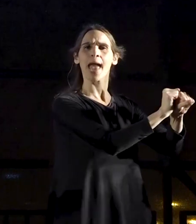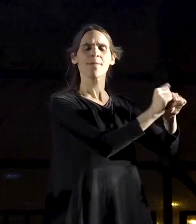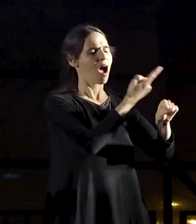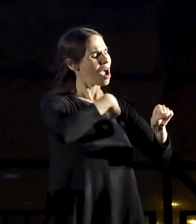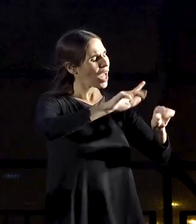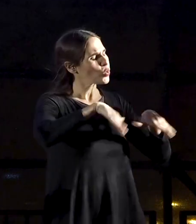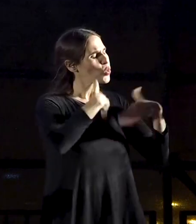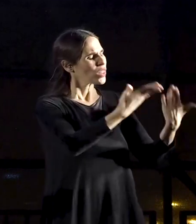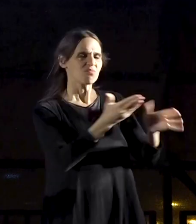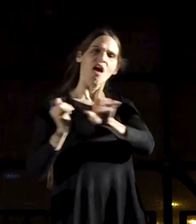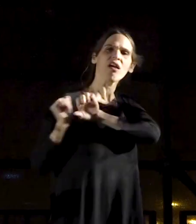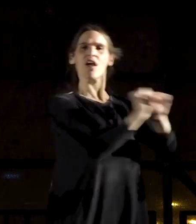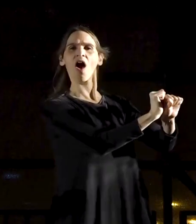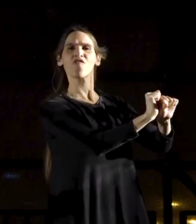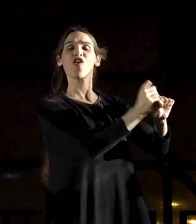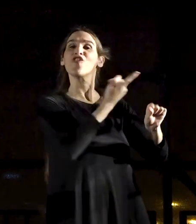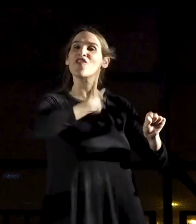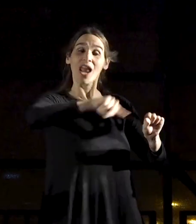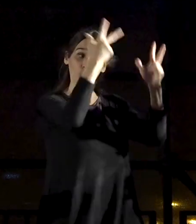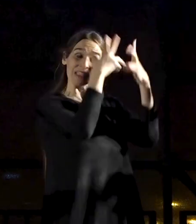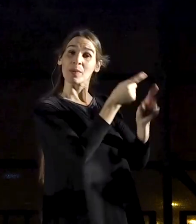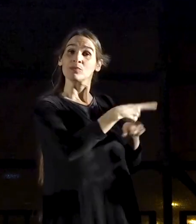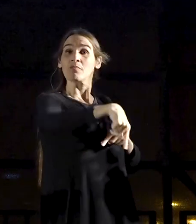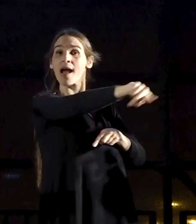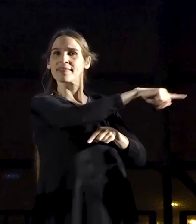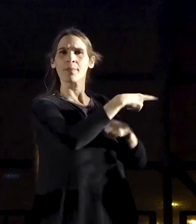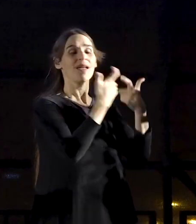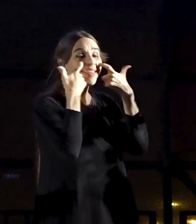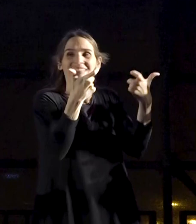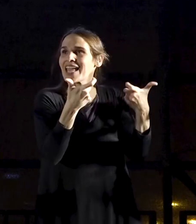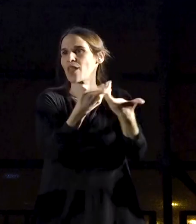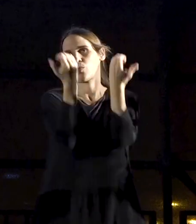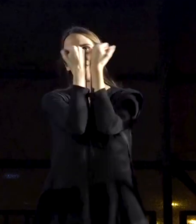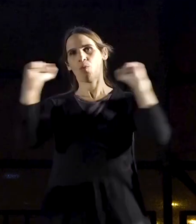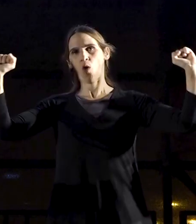We have your back! And we expect you to protect democracy!”